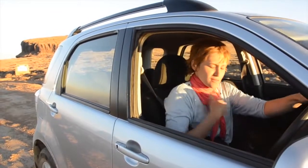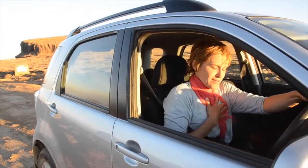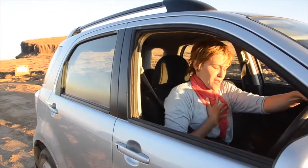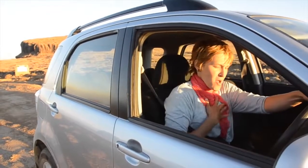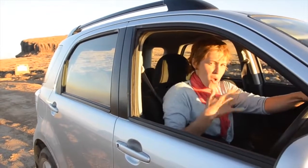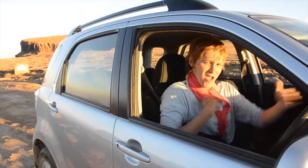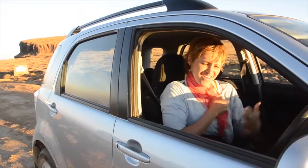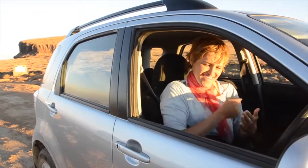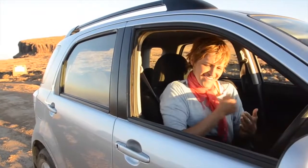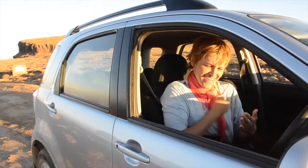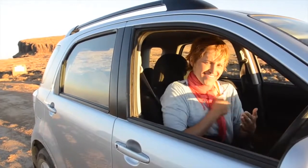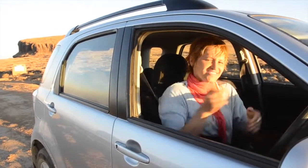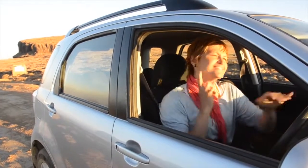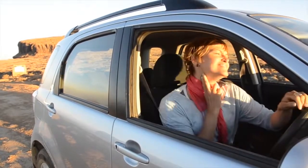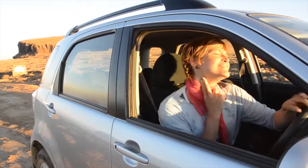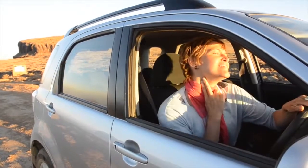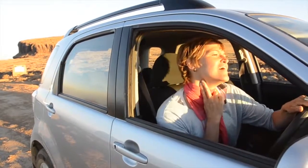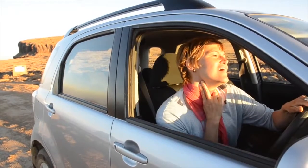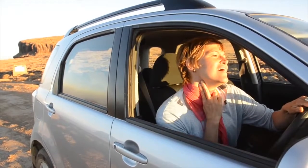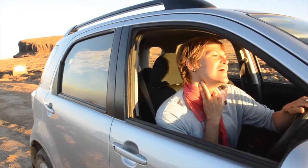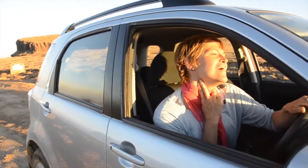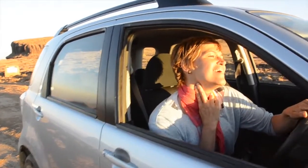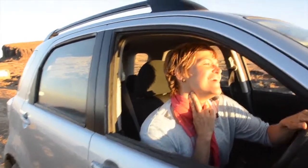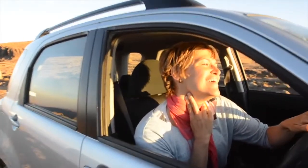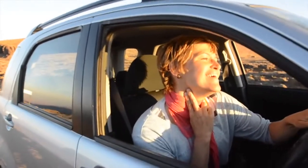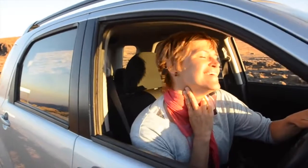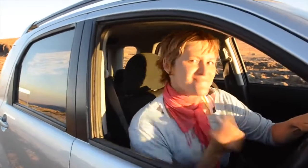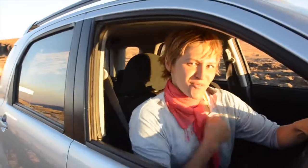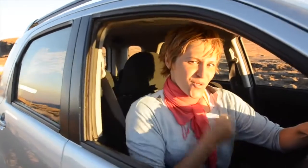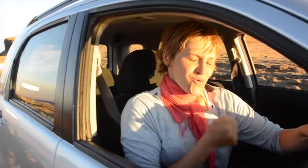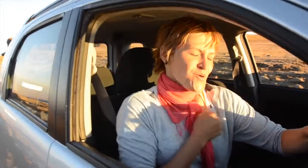It was a heart-racing experience. See my pulse racing ? My heart is racing and I am nauseous from all that.